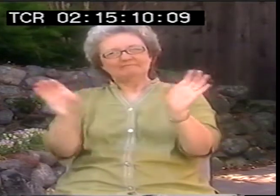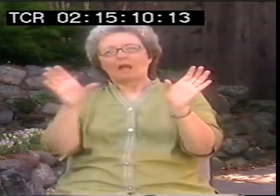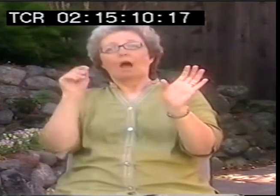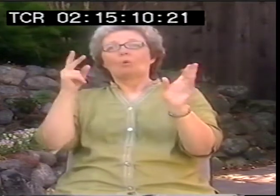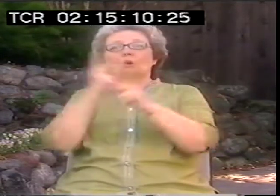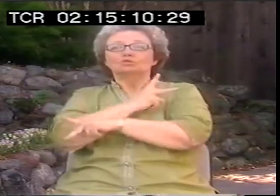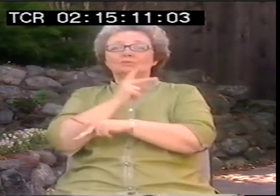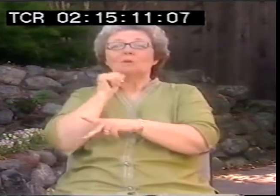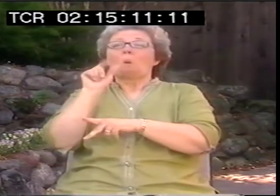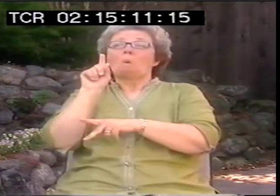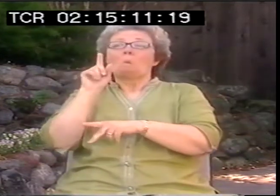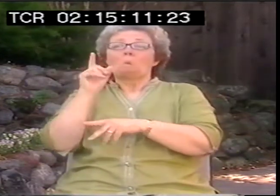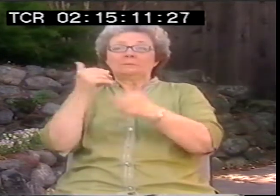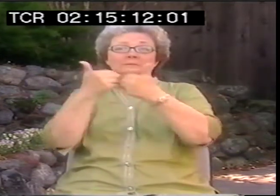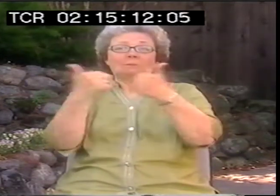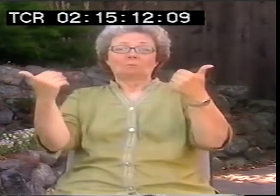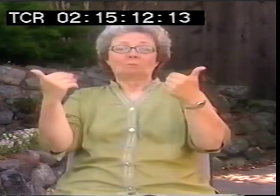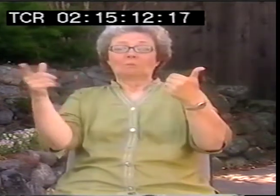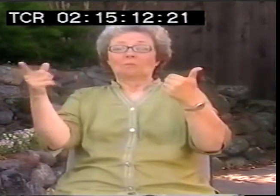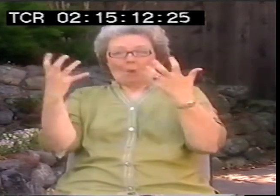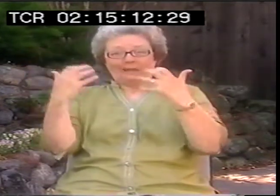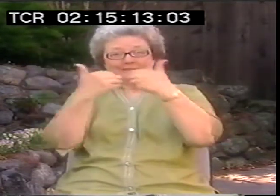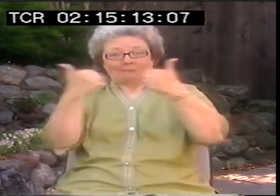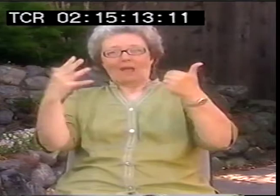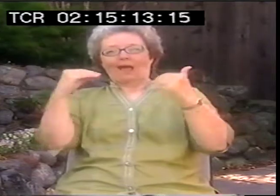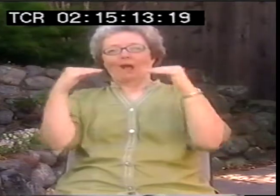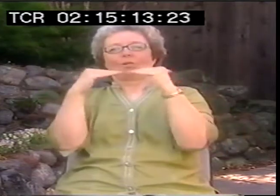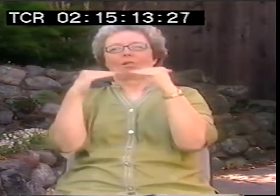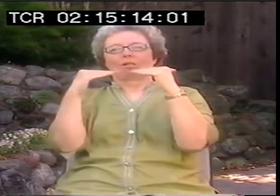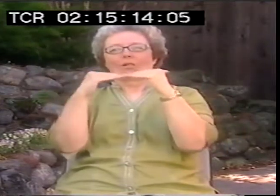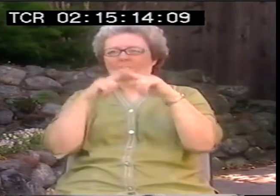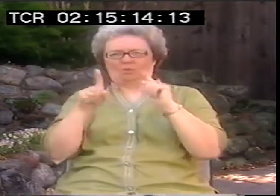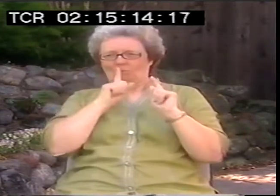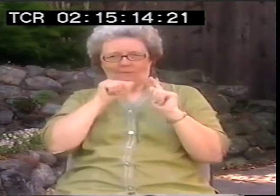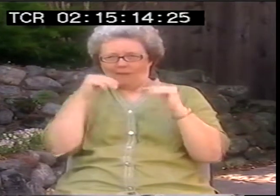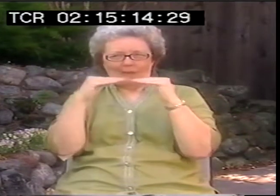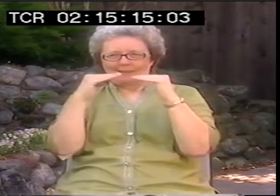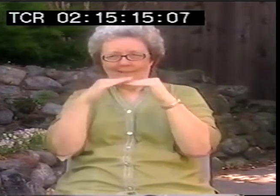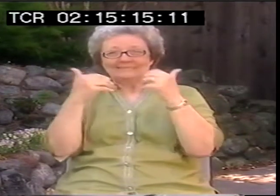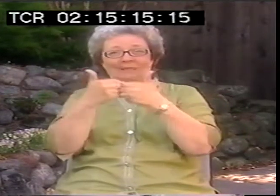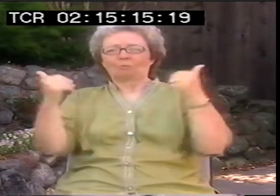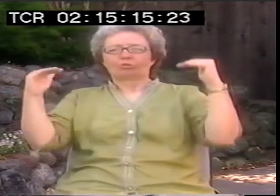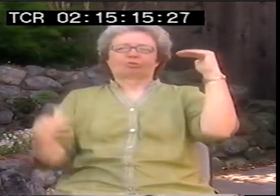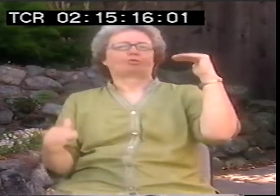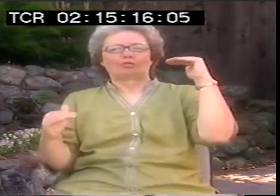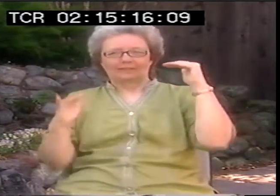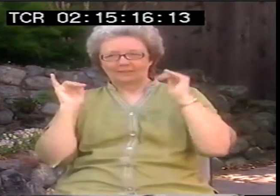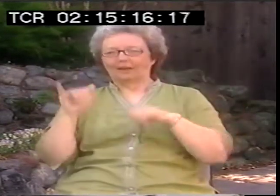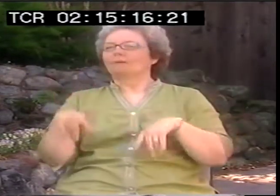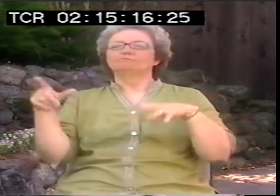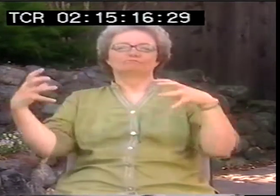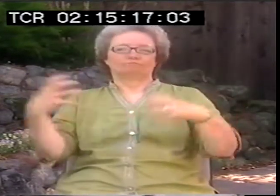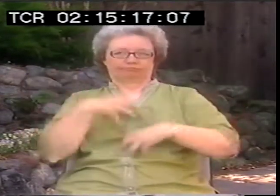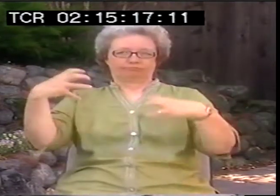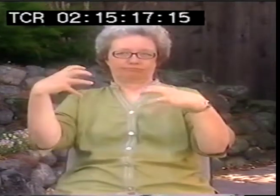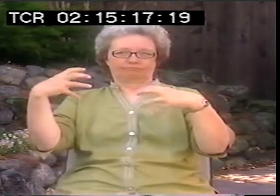supposedly separate but equal. But they weren't. They weren't equal at all. They were separate and very unequal